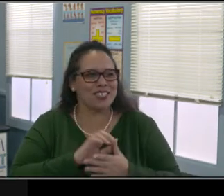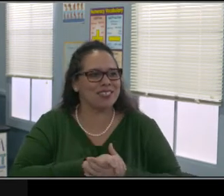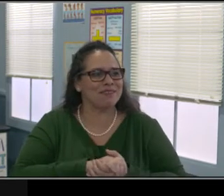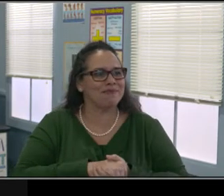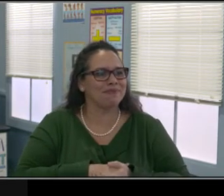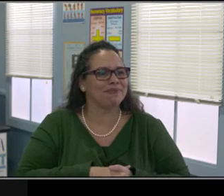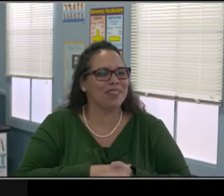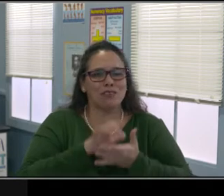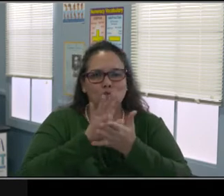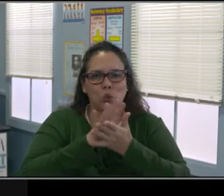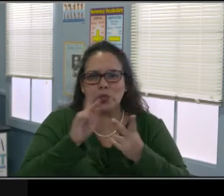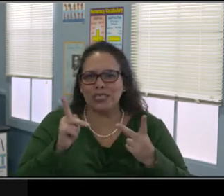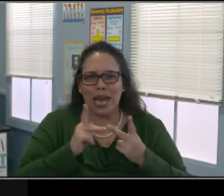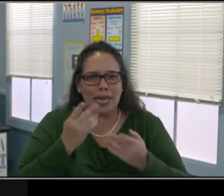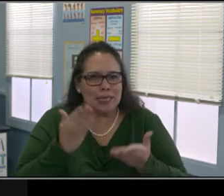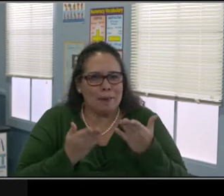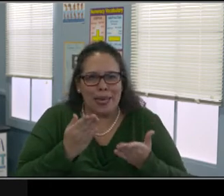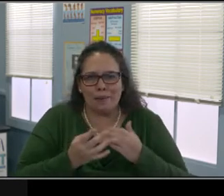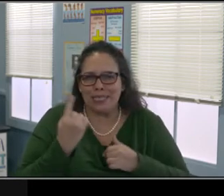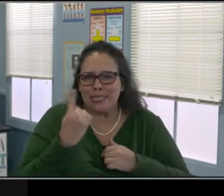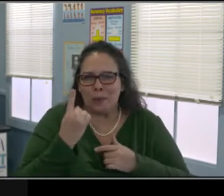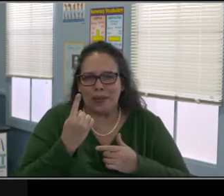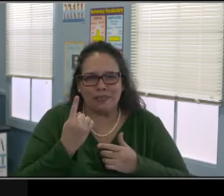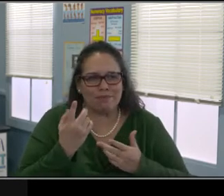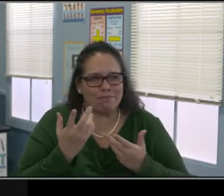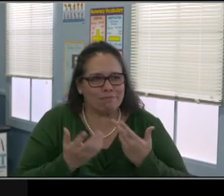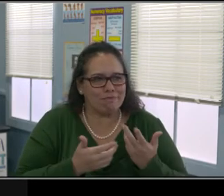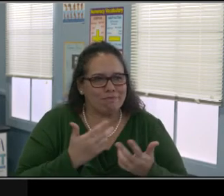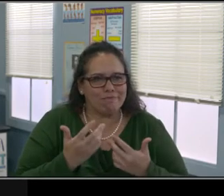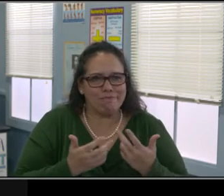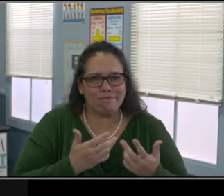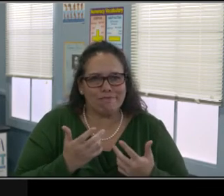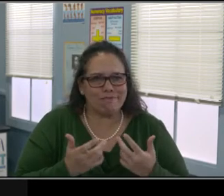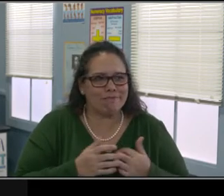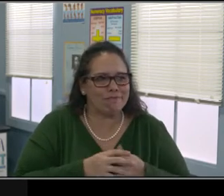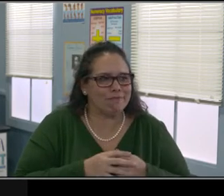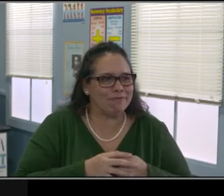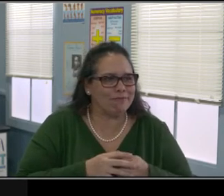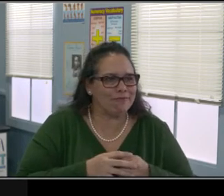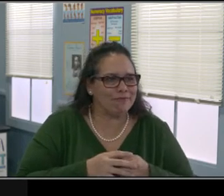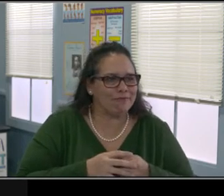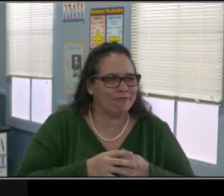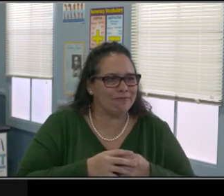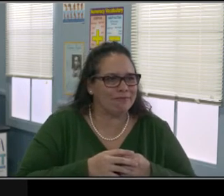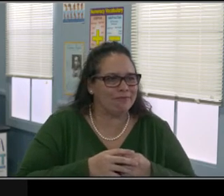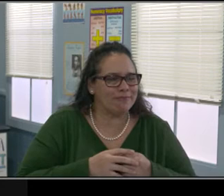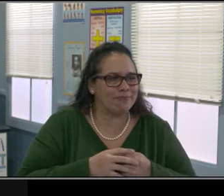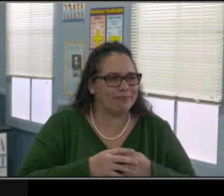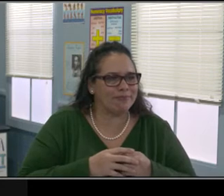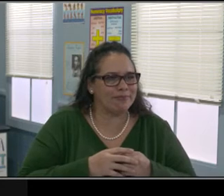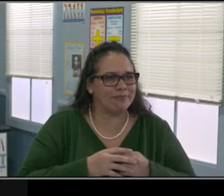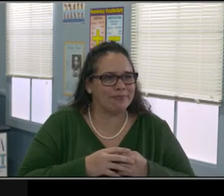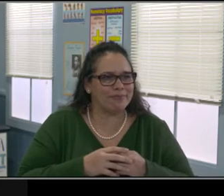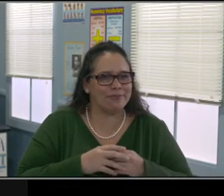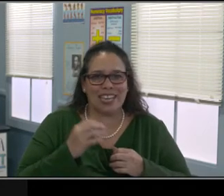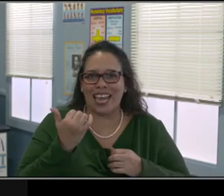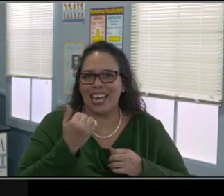that you and your child will make. So thank for that. Thank you, Dr Heenan. [Heenan] No problem.